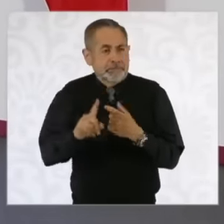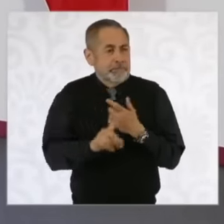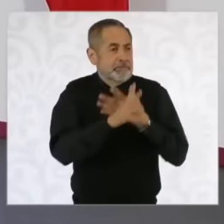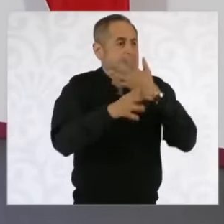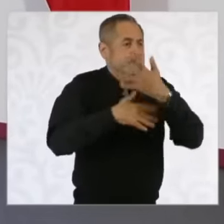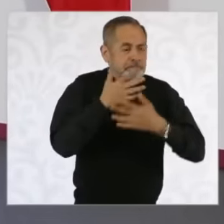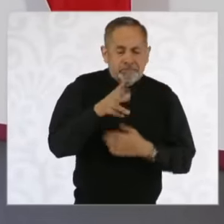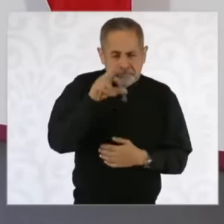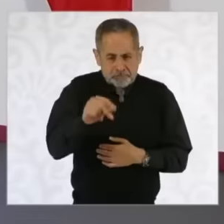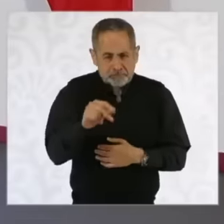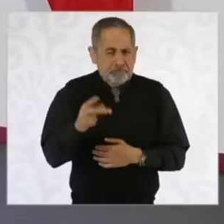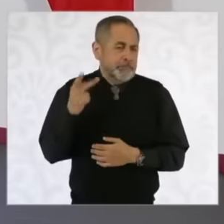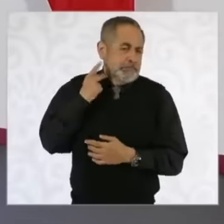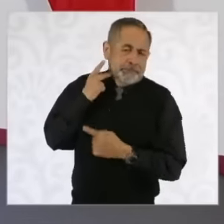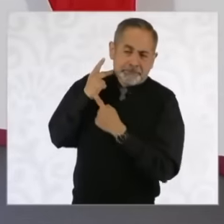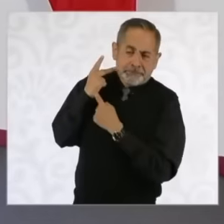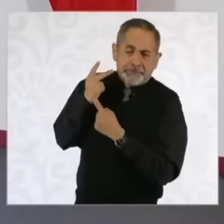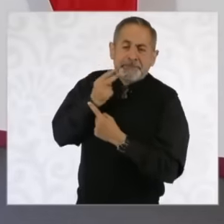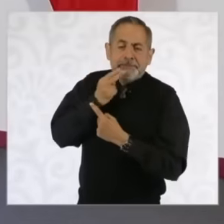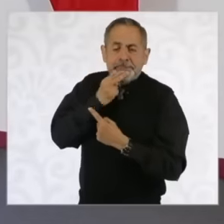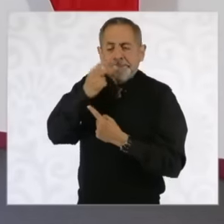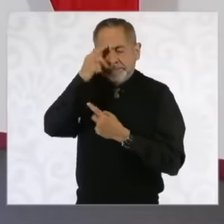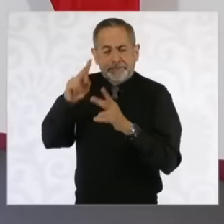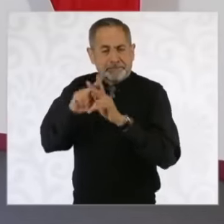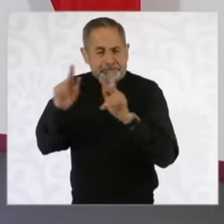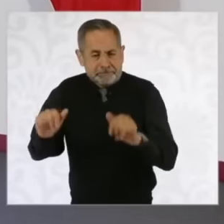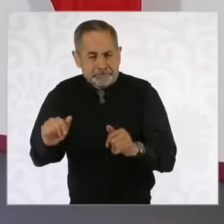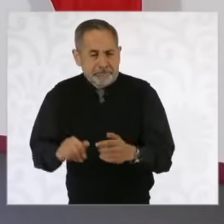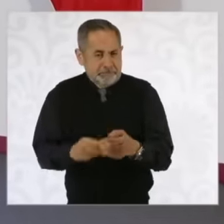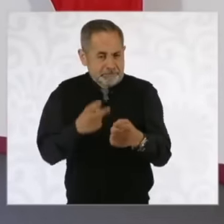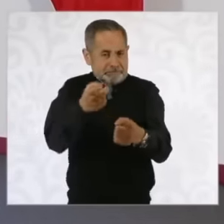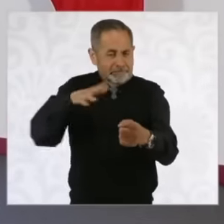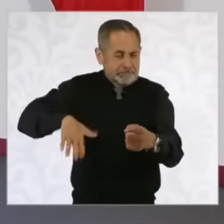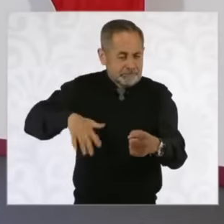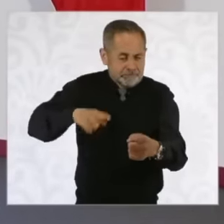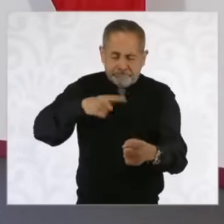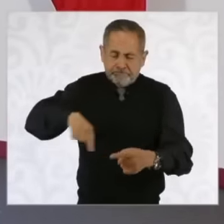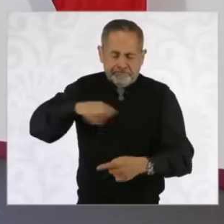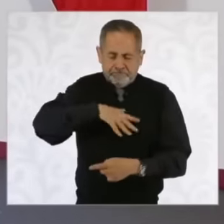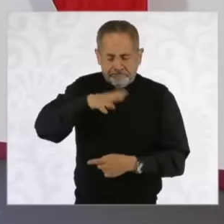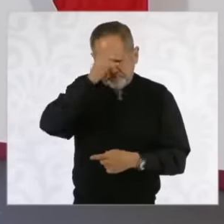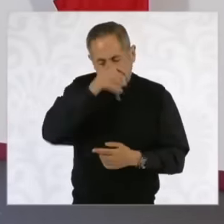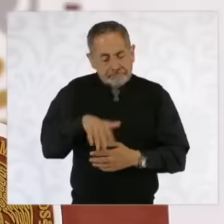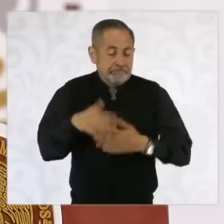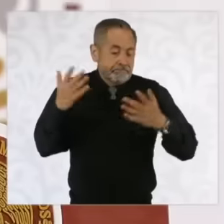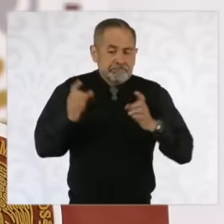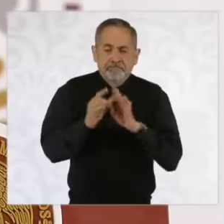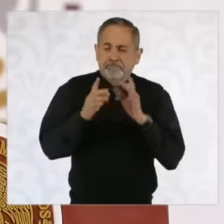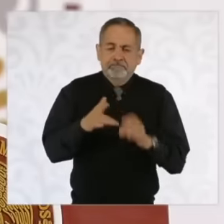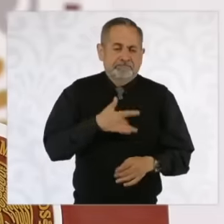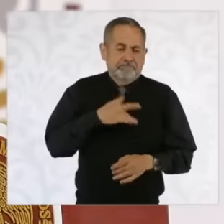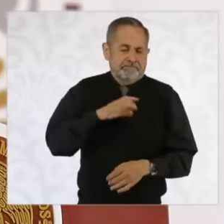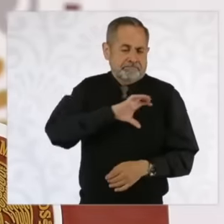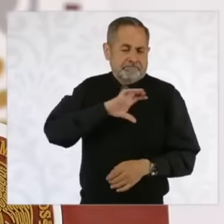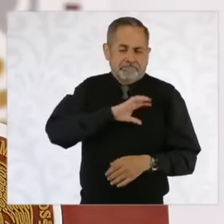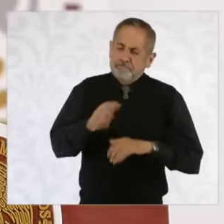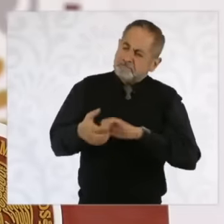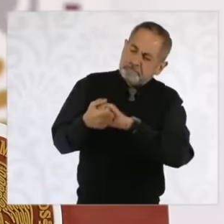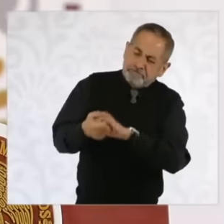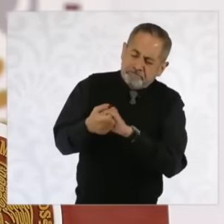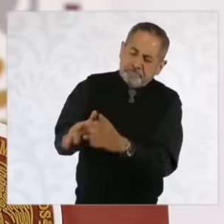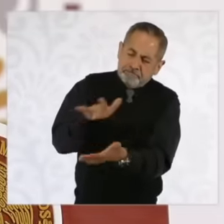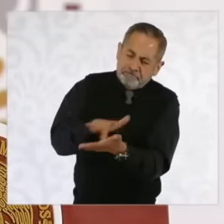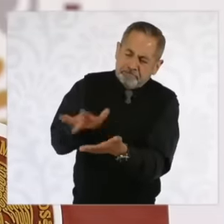so our condemnation of this fact and also our solidarity and always the search of